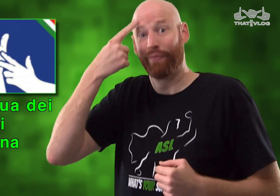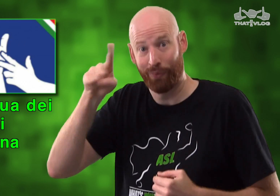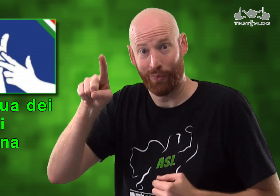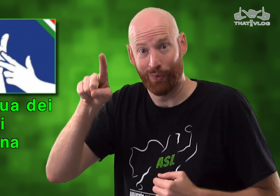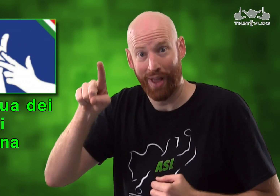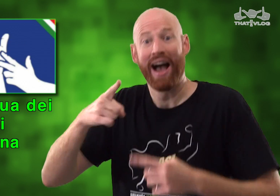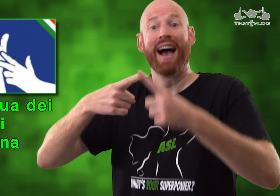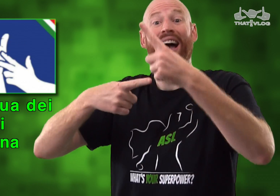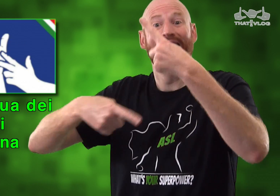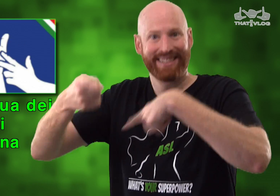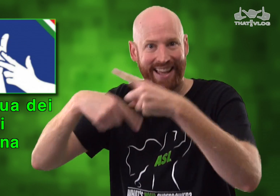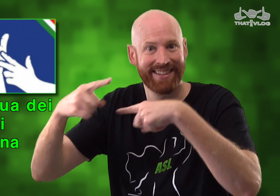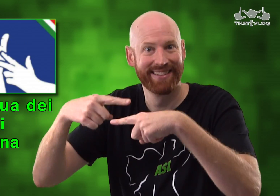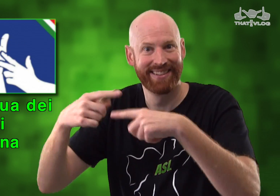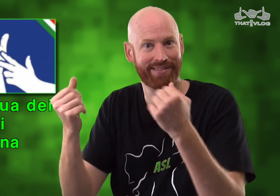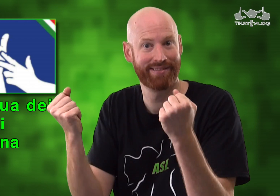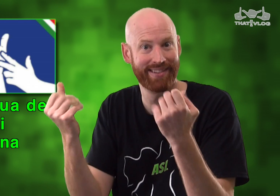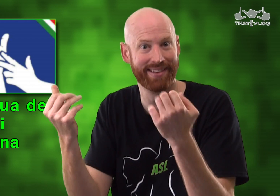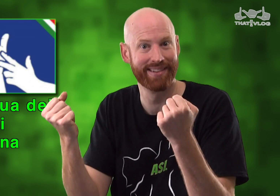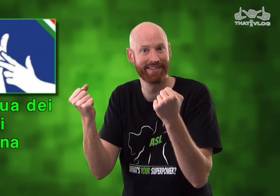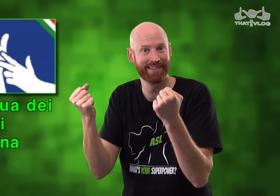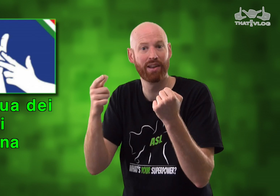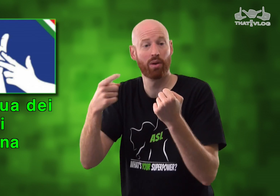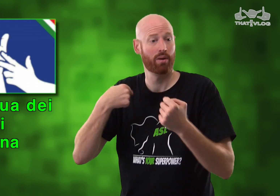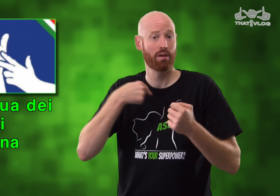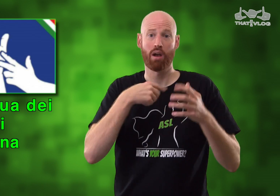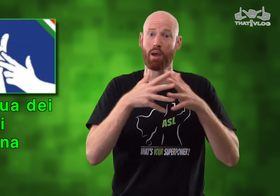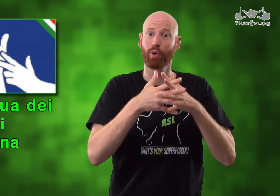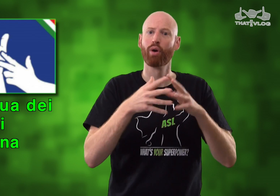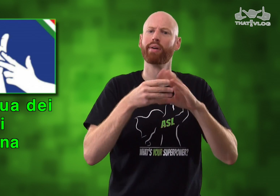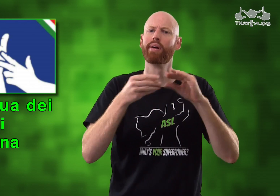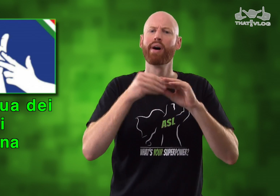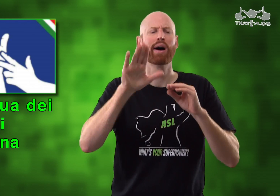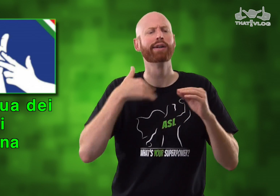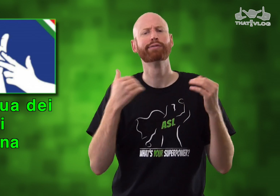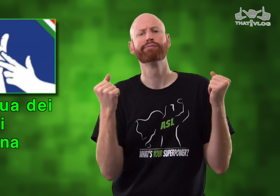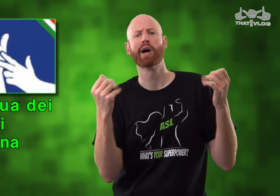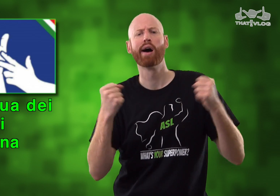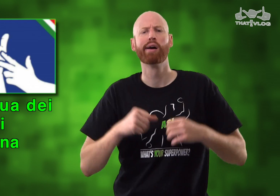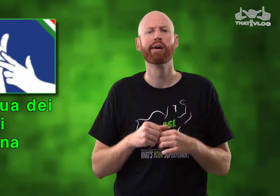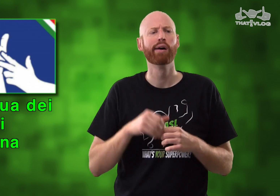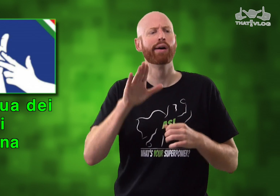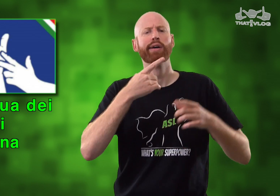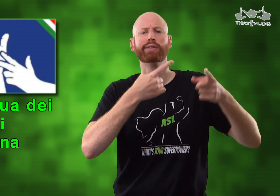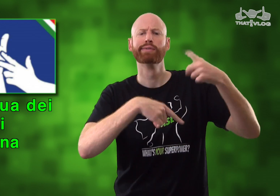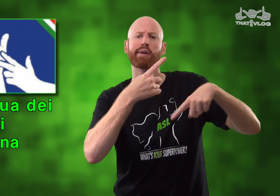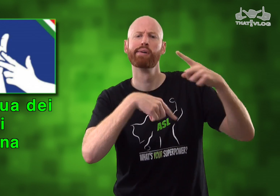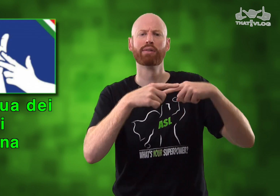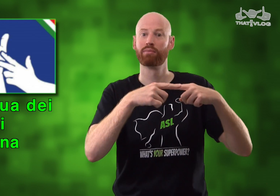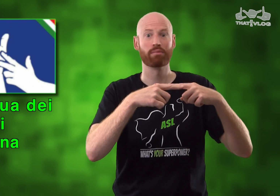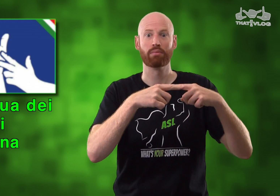for "sign". That's how they produce that word. In America, whereas we talk about